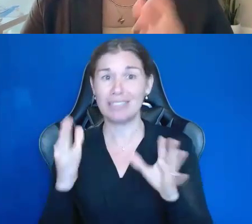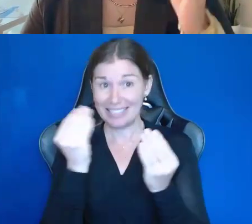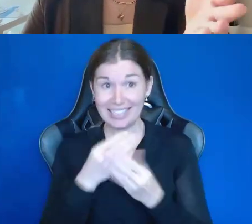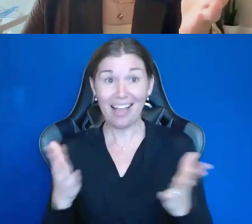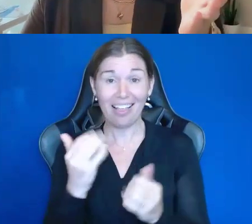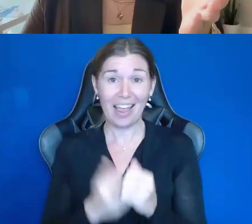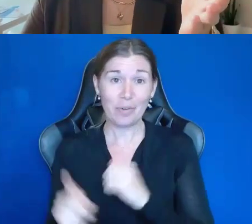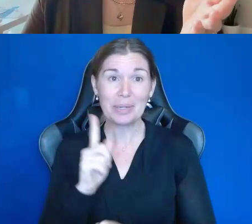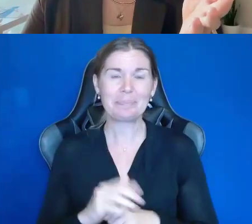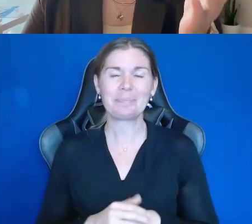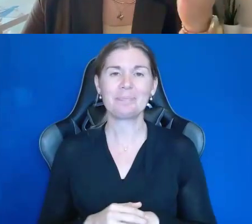Their contact information is here.